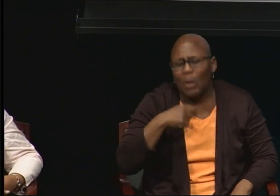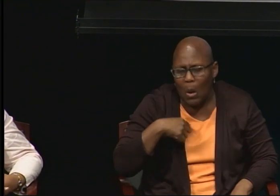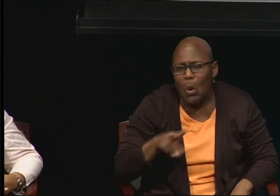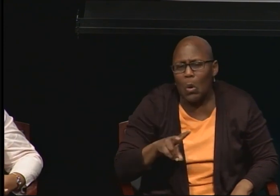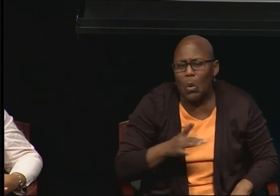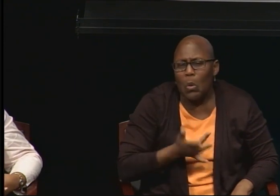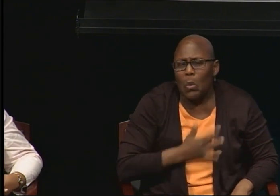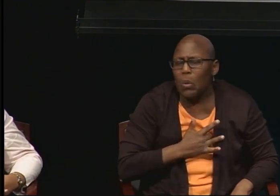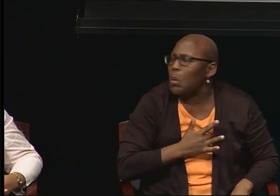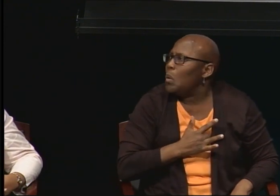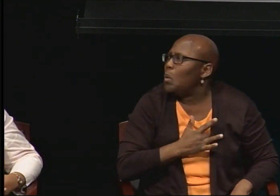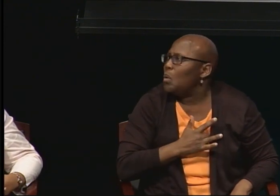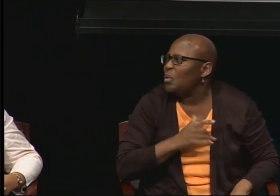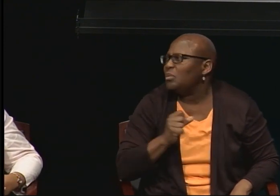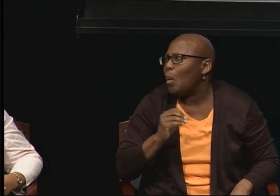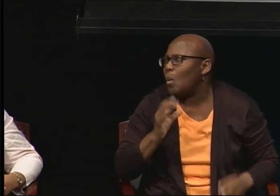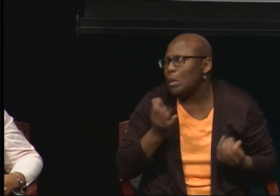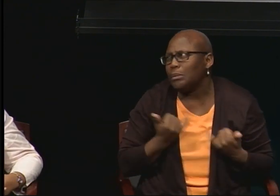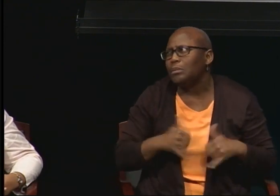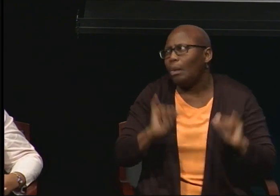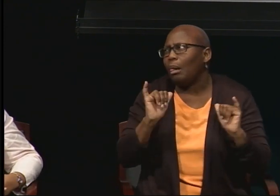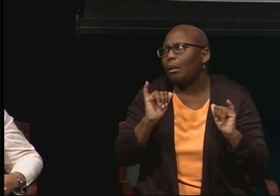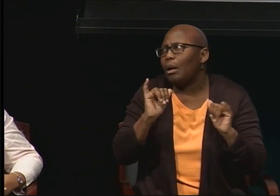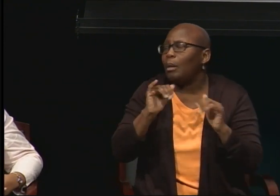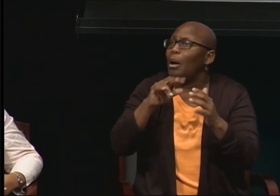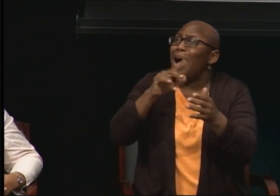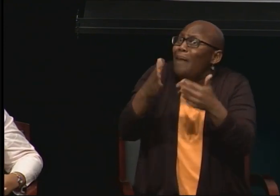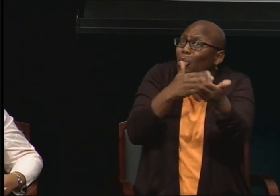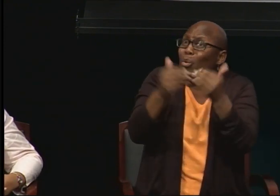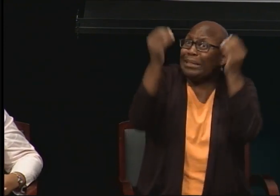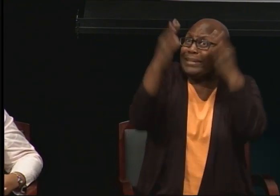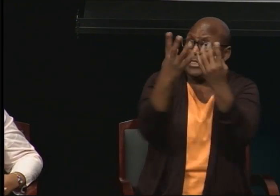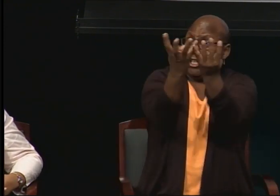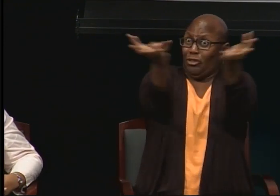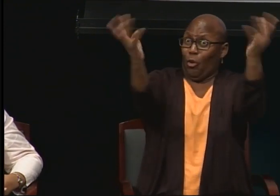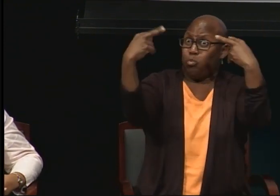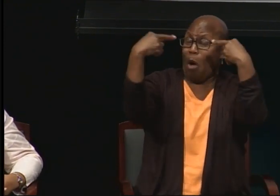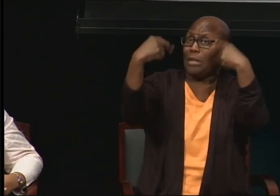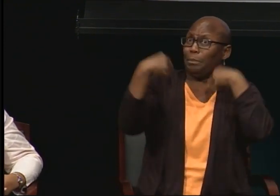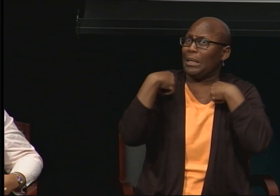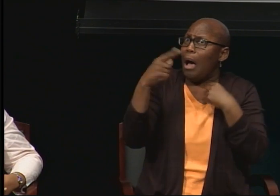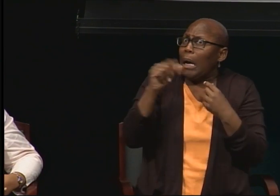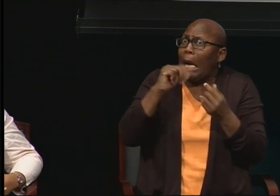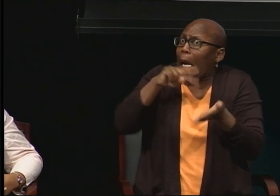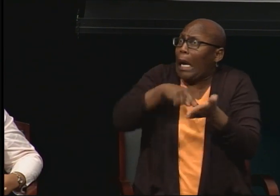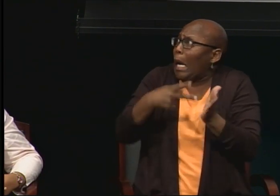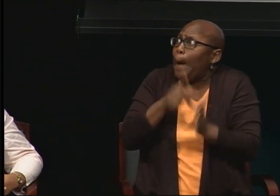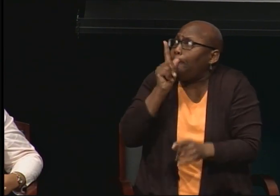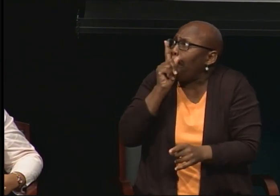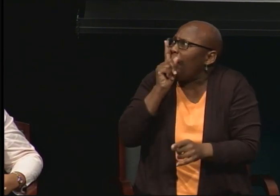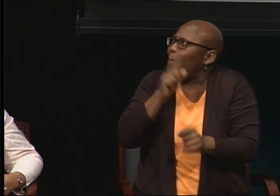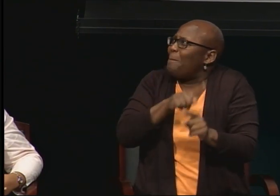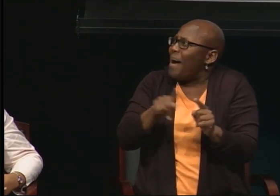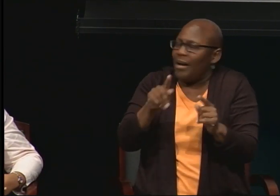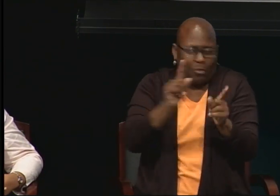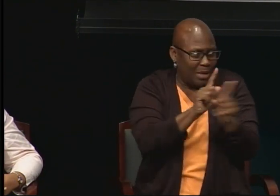and that I am where I am. But just as Dr. Merritt has mentioned, those invisible barriers, those unwritten rules,